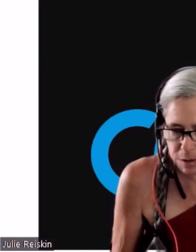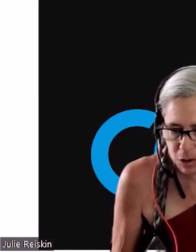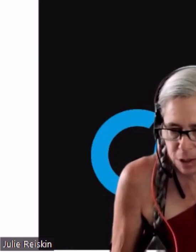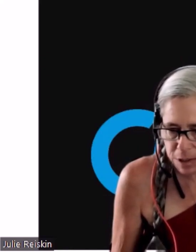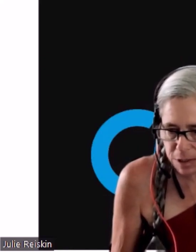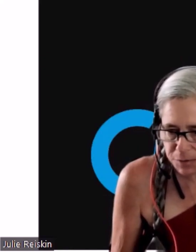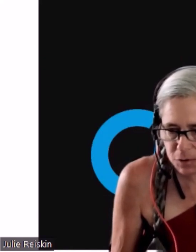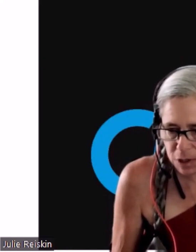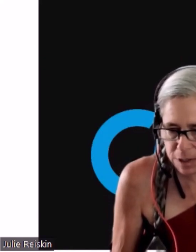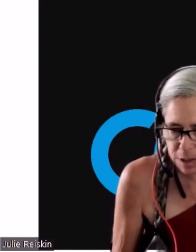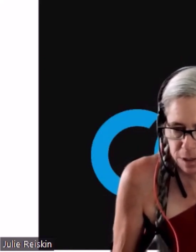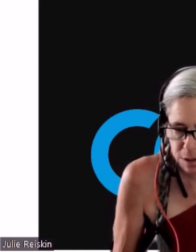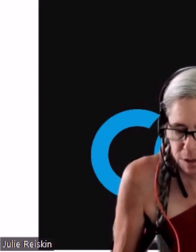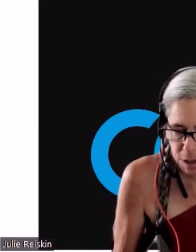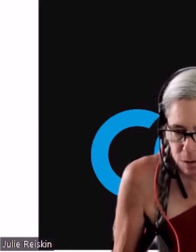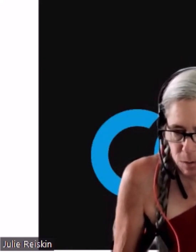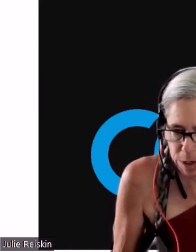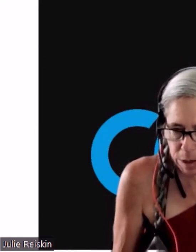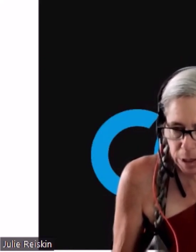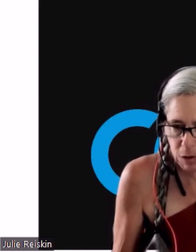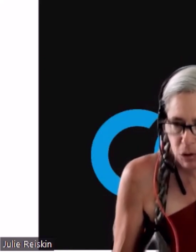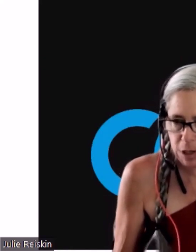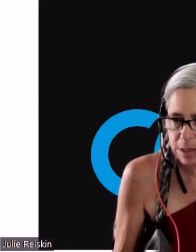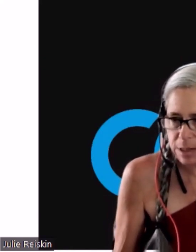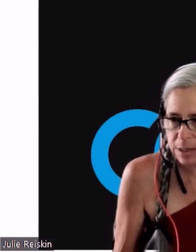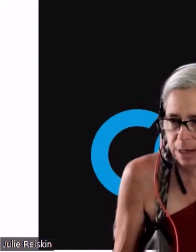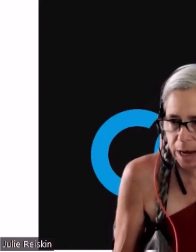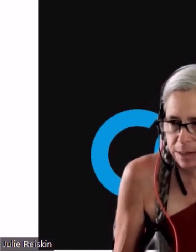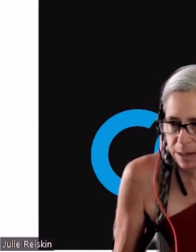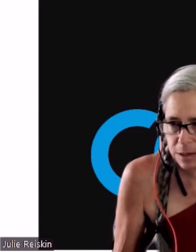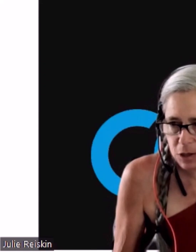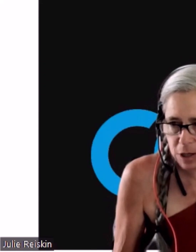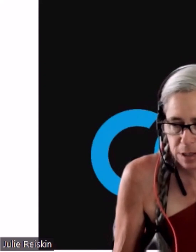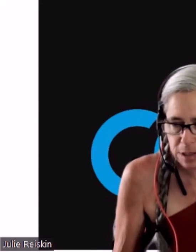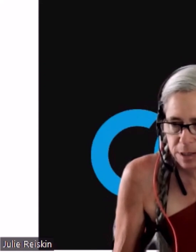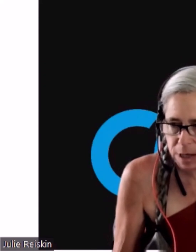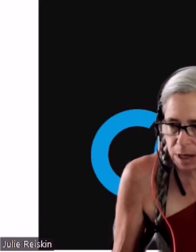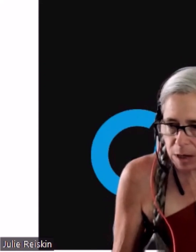justice, food justice... You know... Legal justice, access to justice.